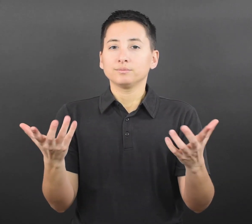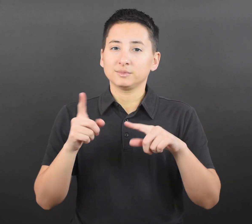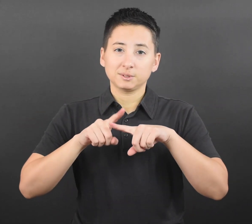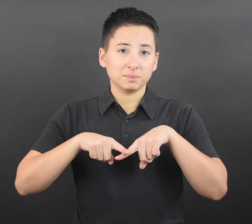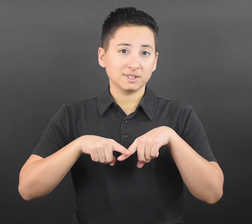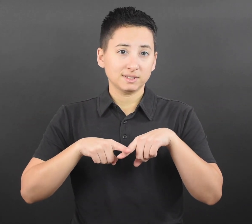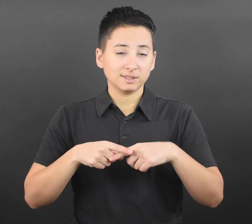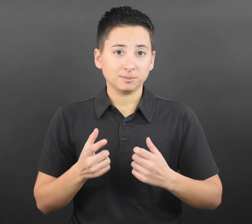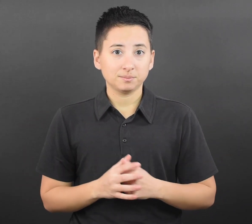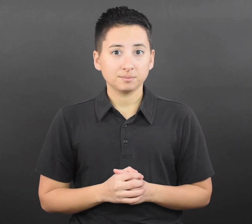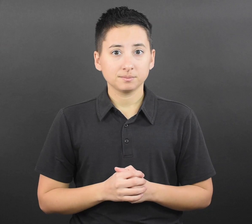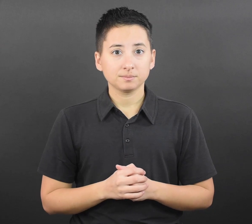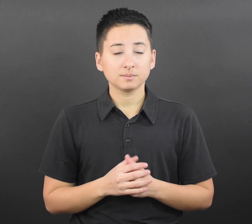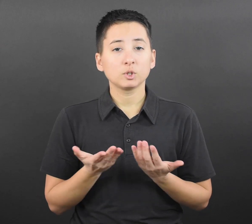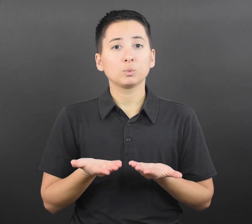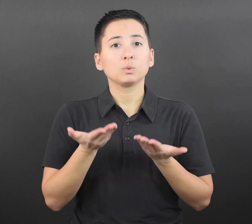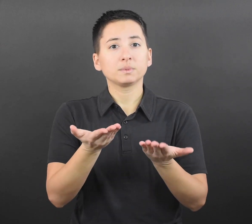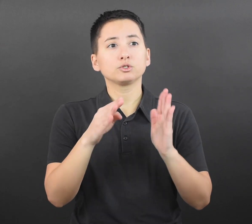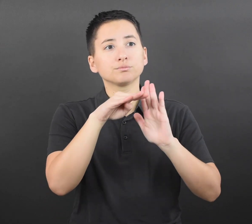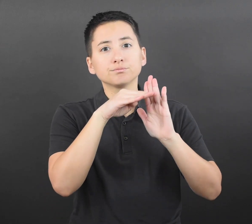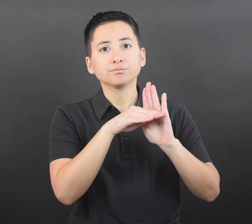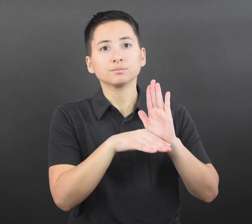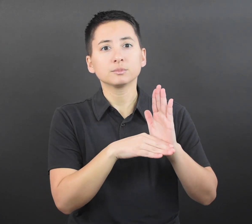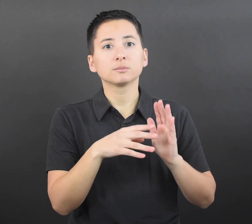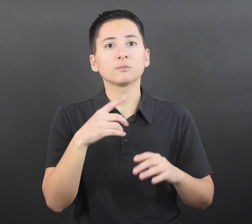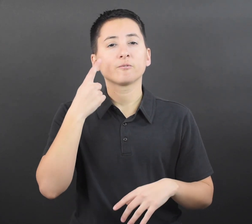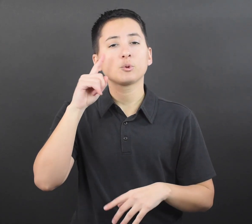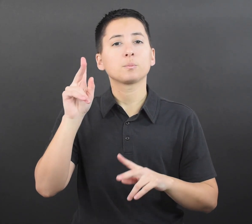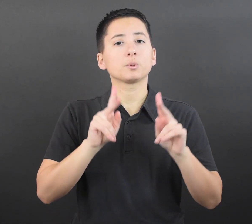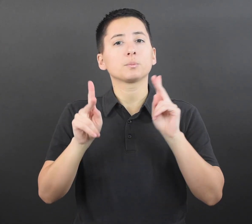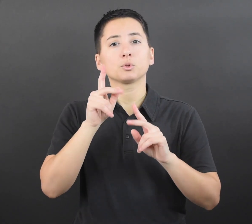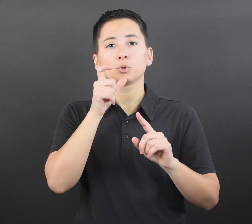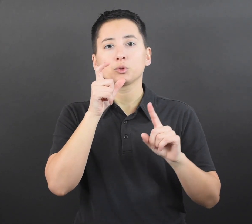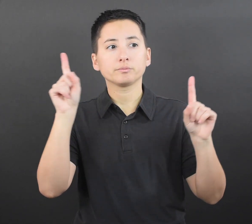Who needs to quarantine? People who had close contact with someone